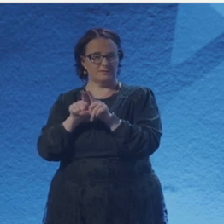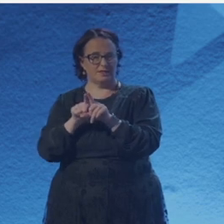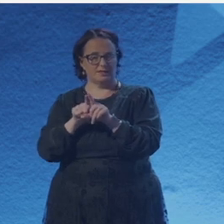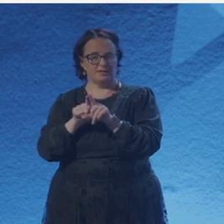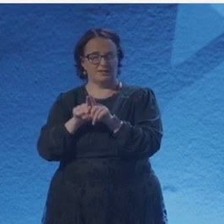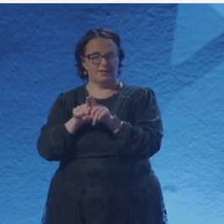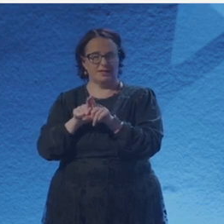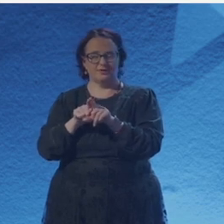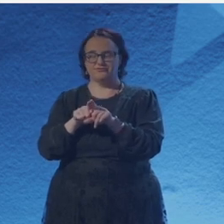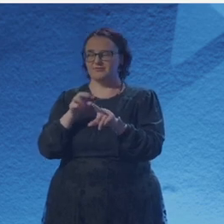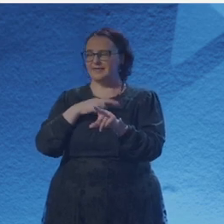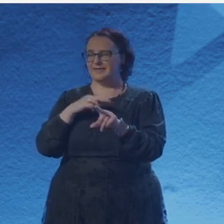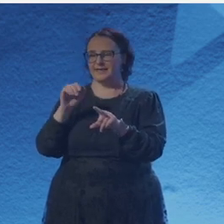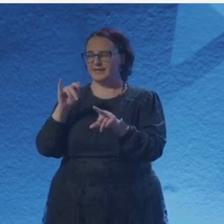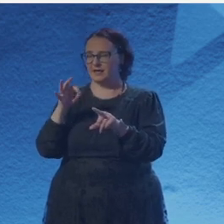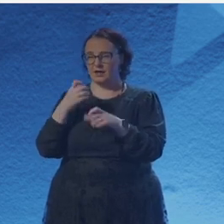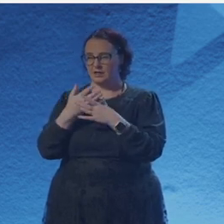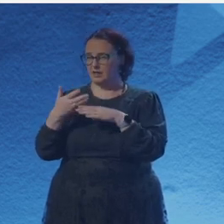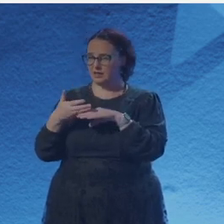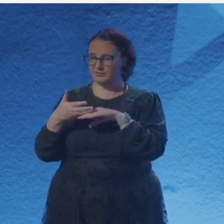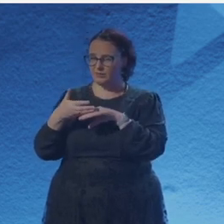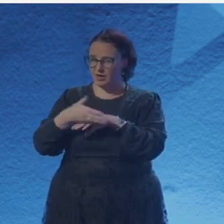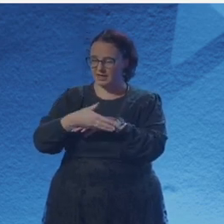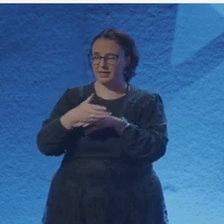Schroedinger, both with Quaternia Press. Prizes include the Hennessy